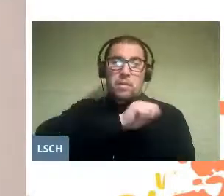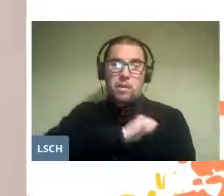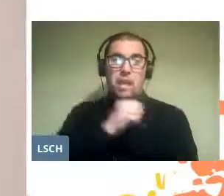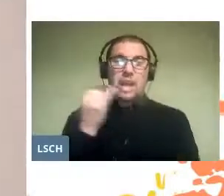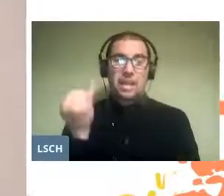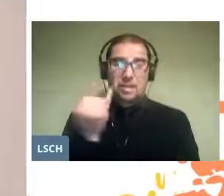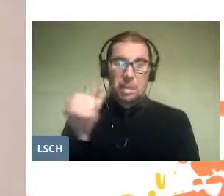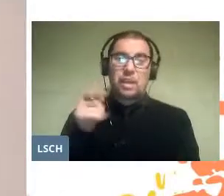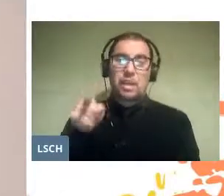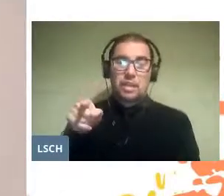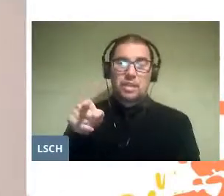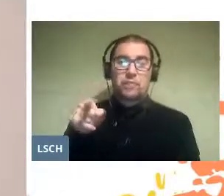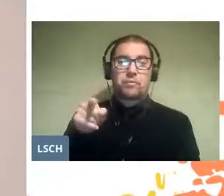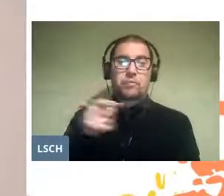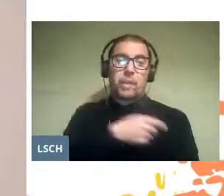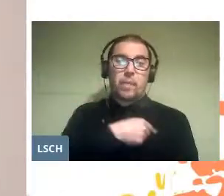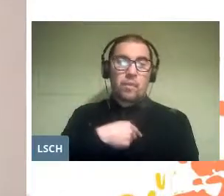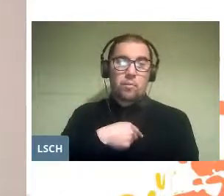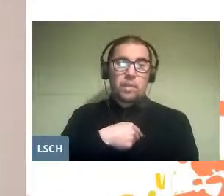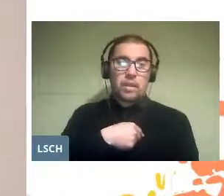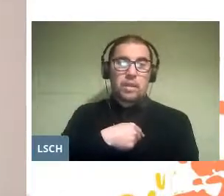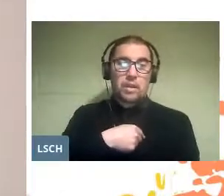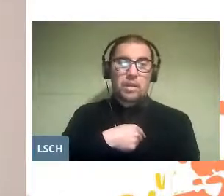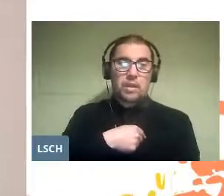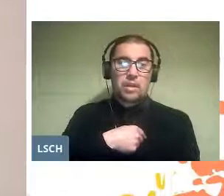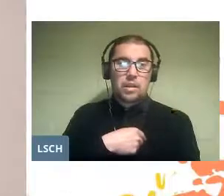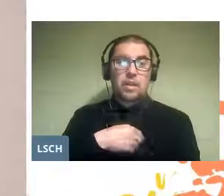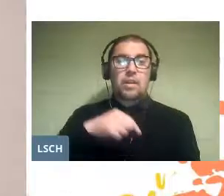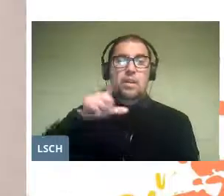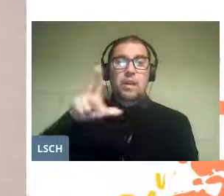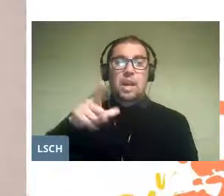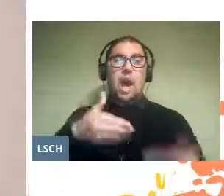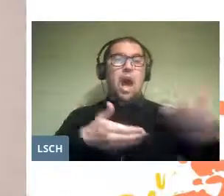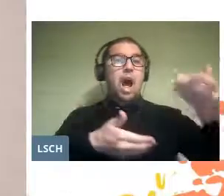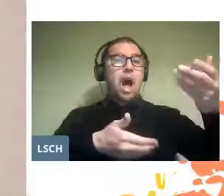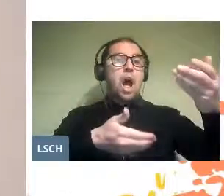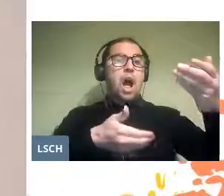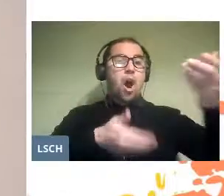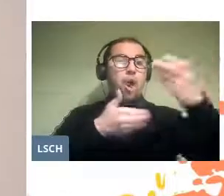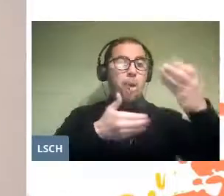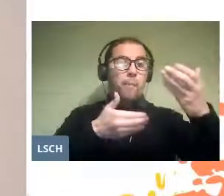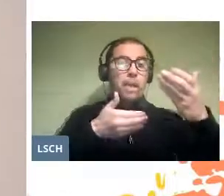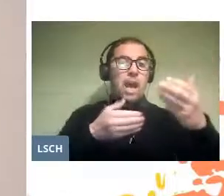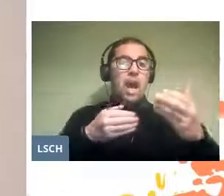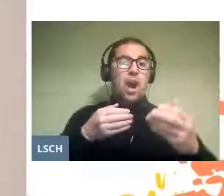whose name is the acronym for opera as a learning vehicle.